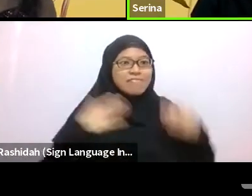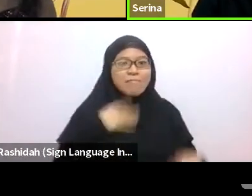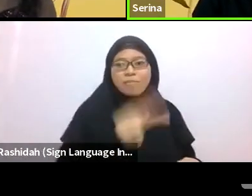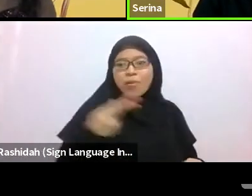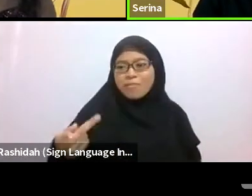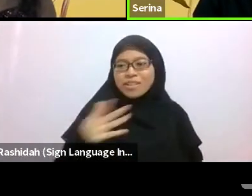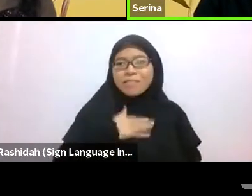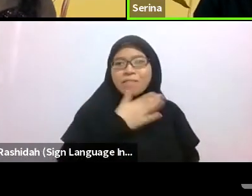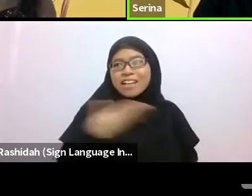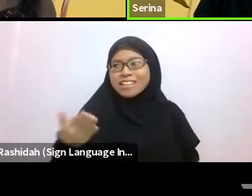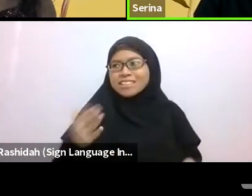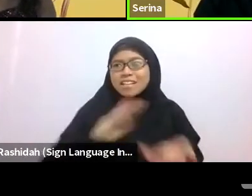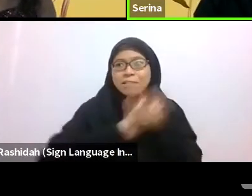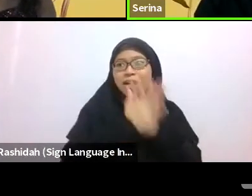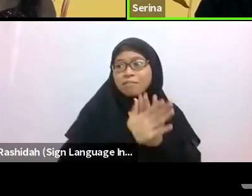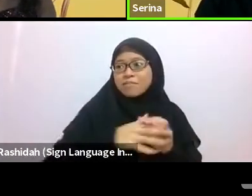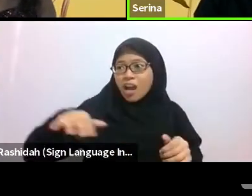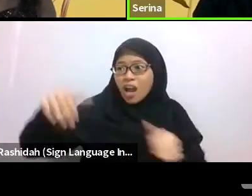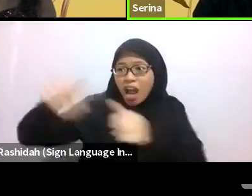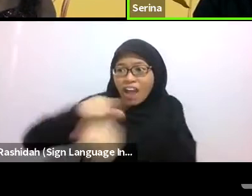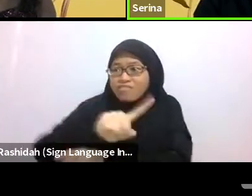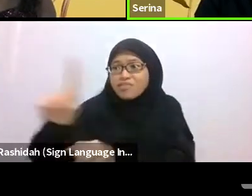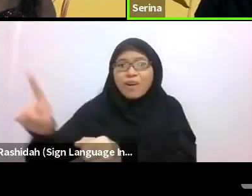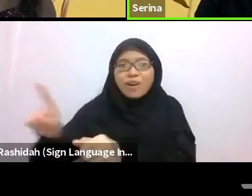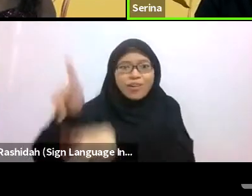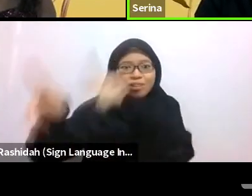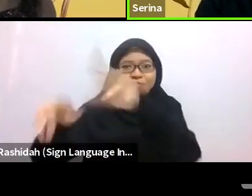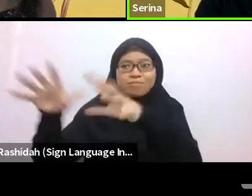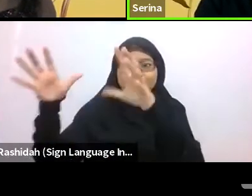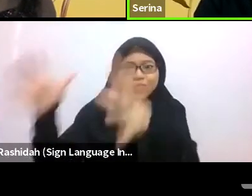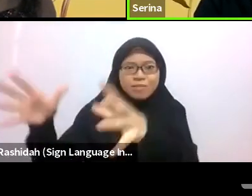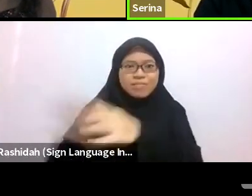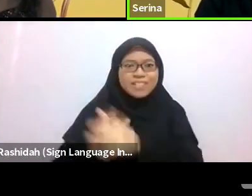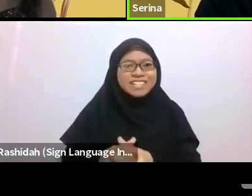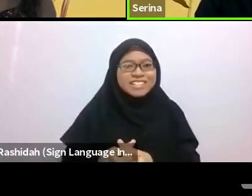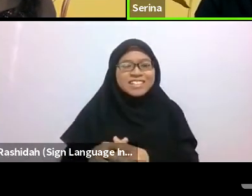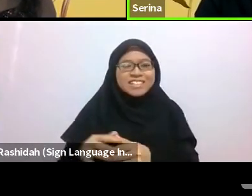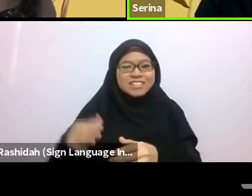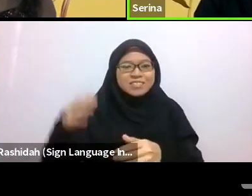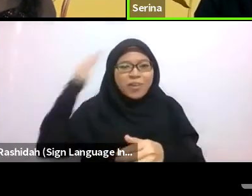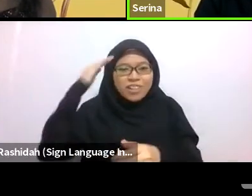So that was quite a struggle for me. So, there’s a lorry going by in the kampung.